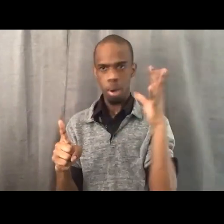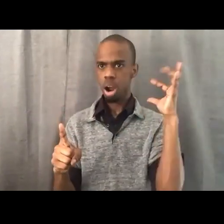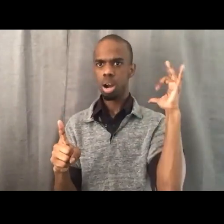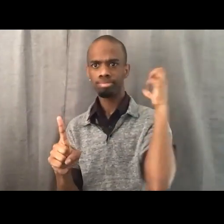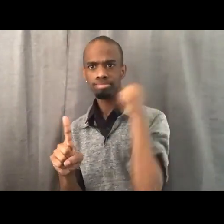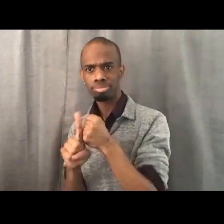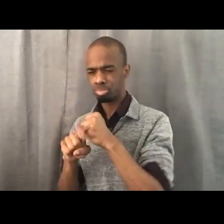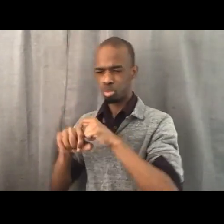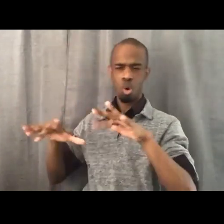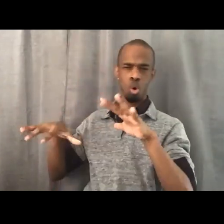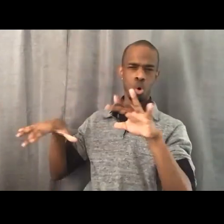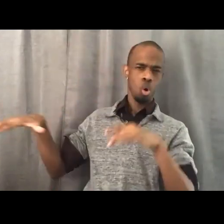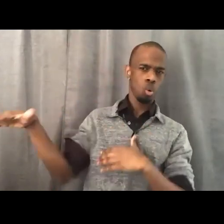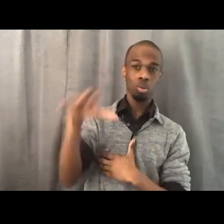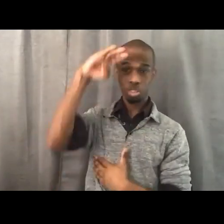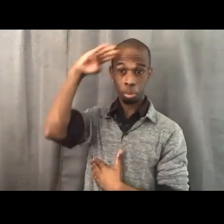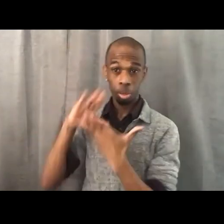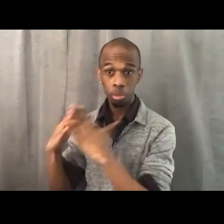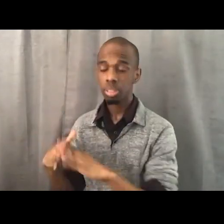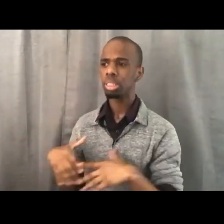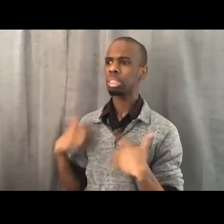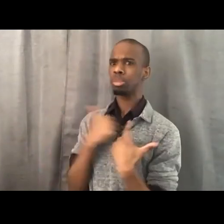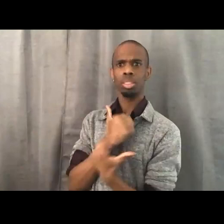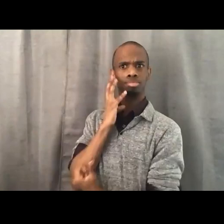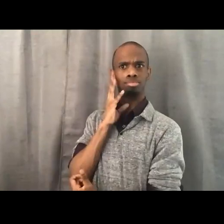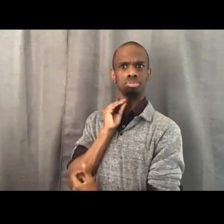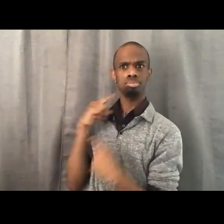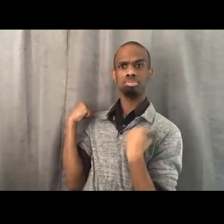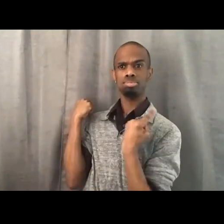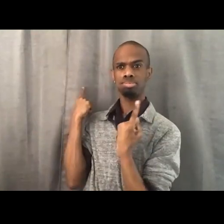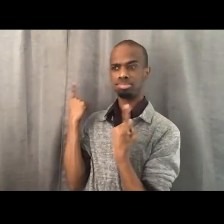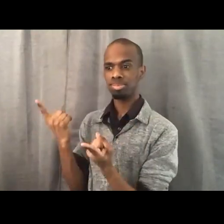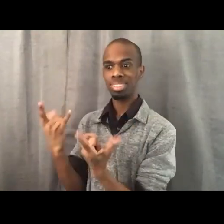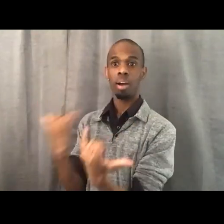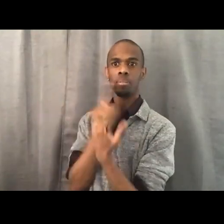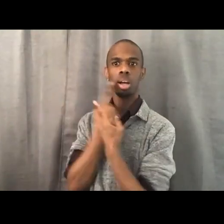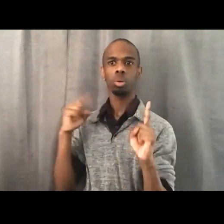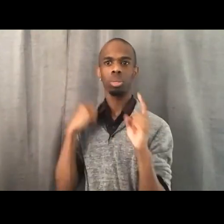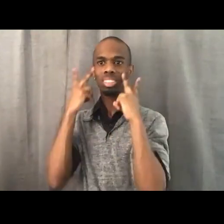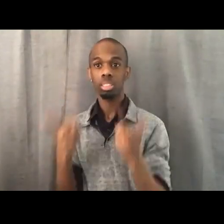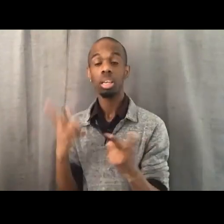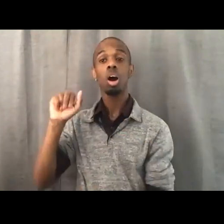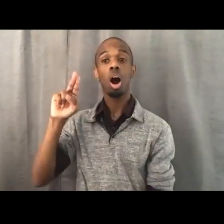And so you see this mass uprising in Watts in August, 1965,